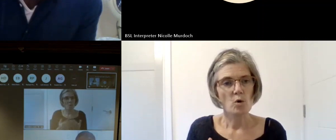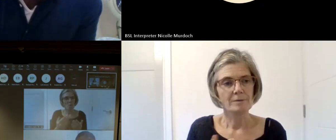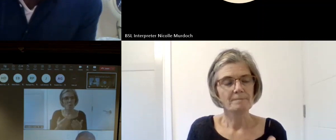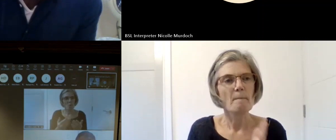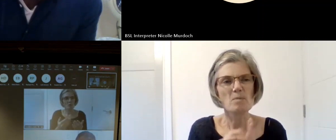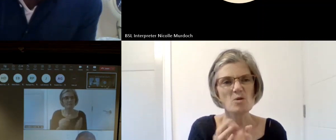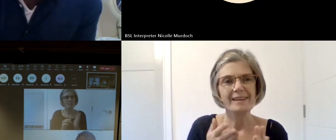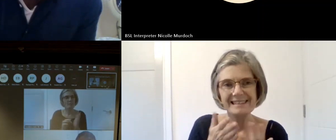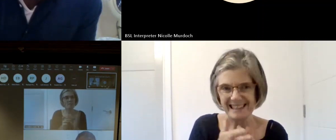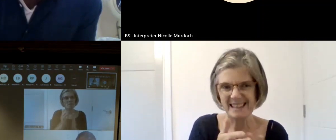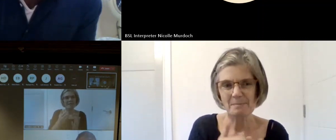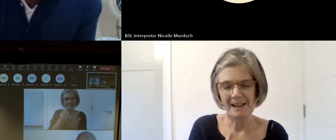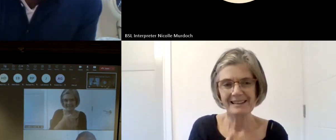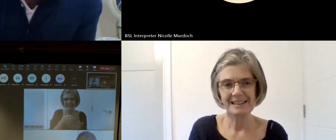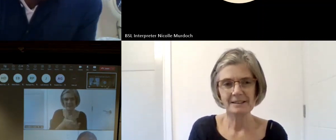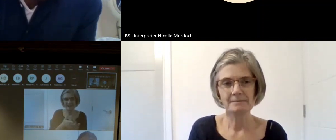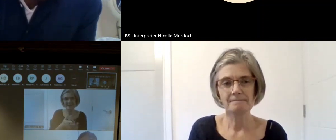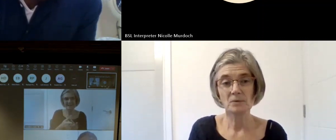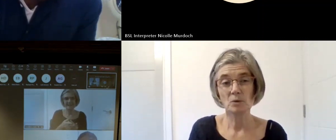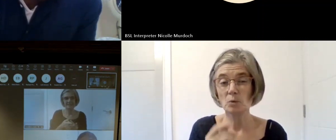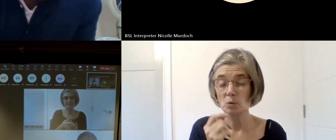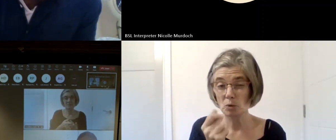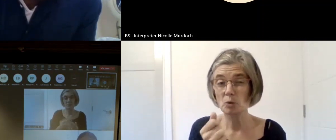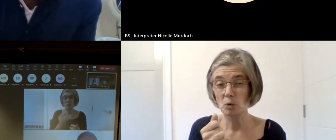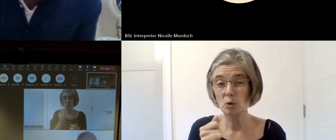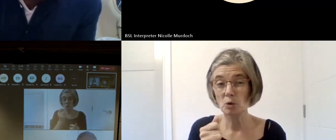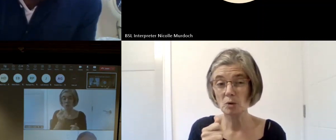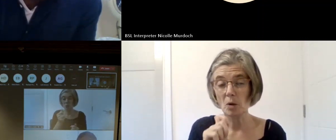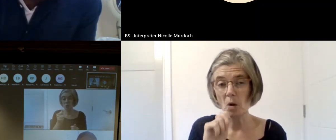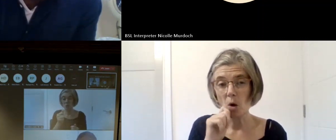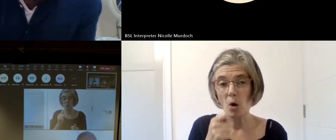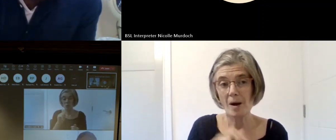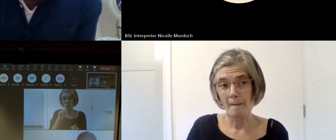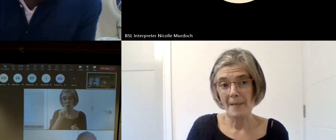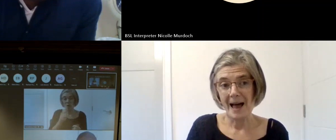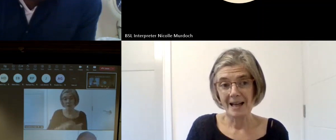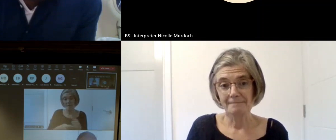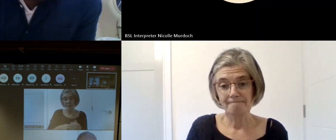U just about to launch a new portal called your Scottish archives which is uh Aggregates